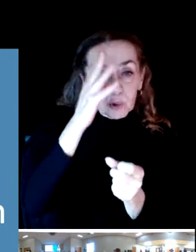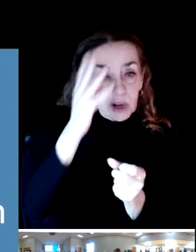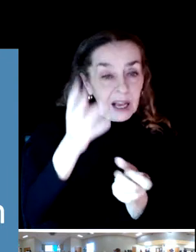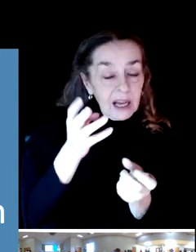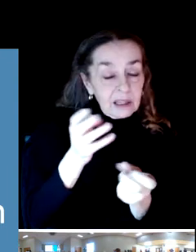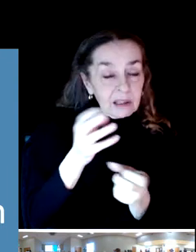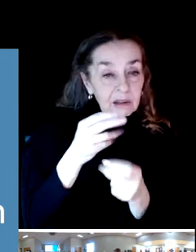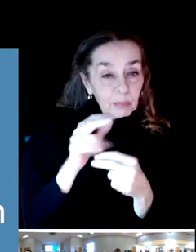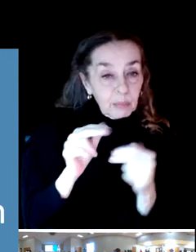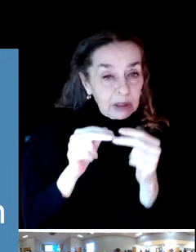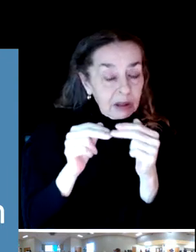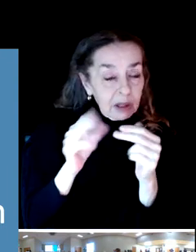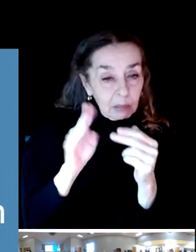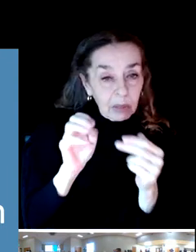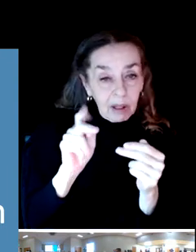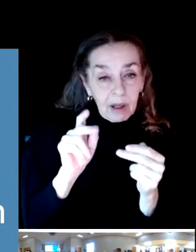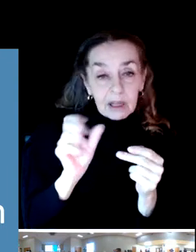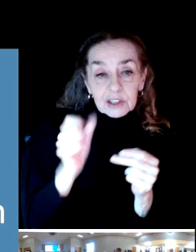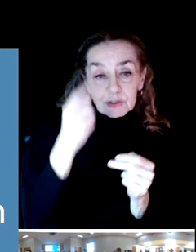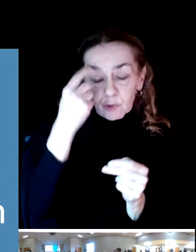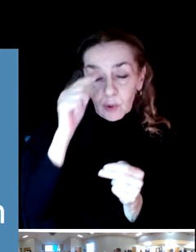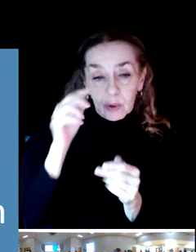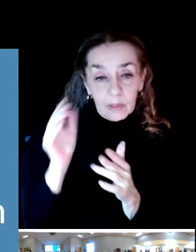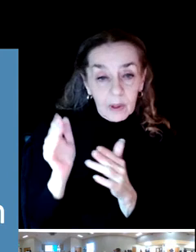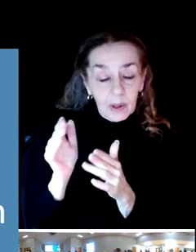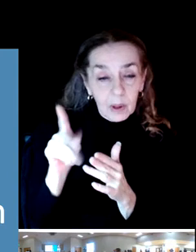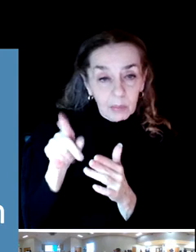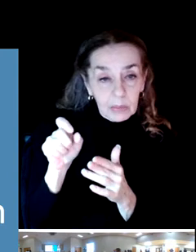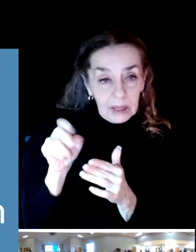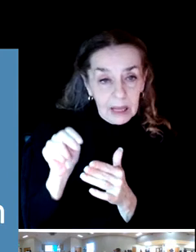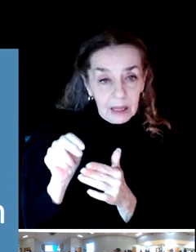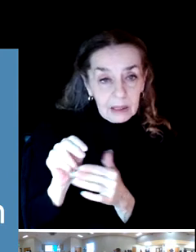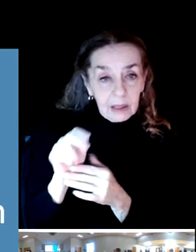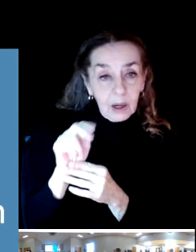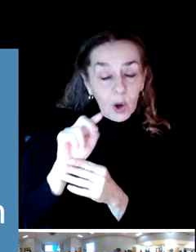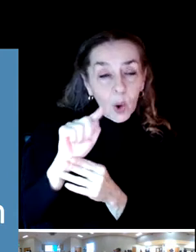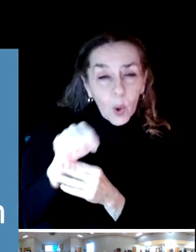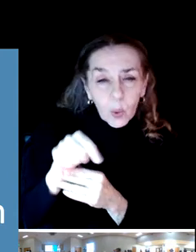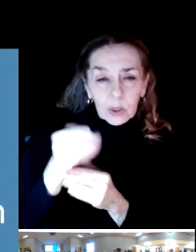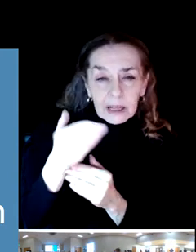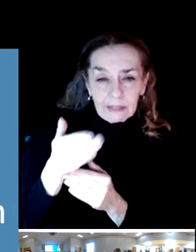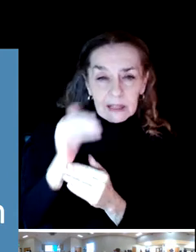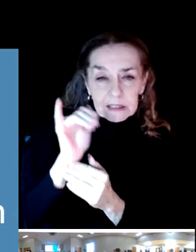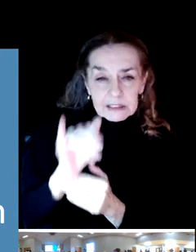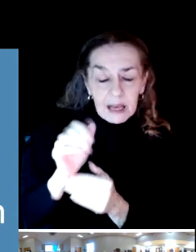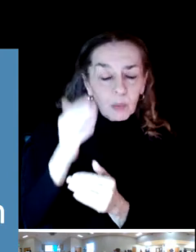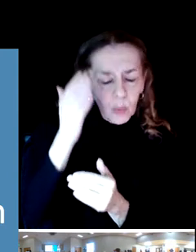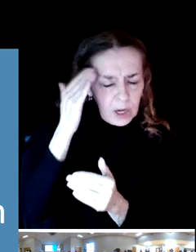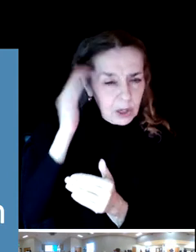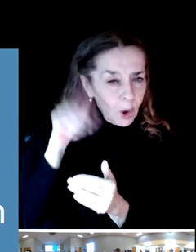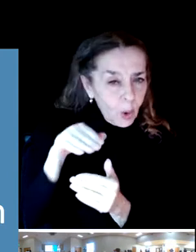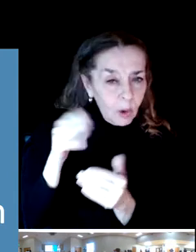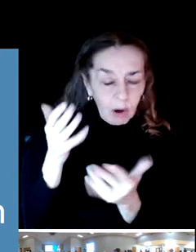plan made up of only things that we know are possible.